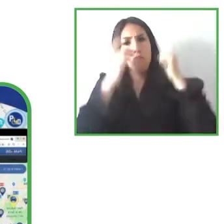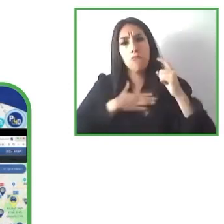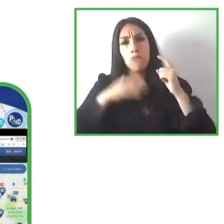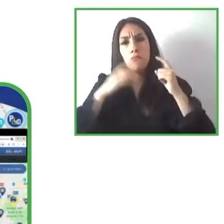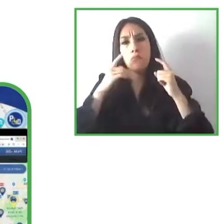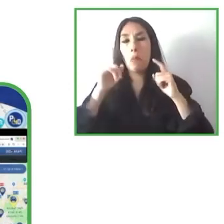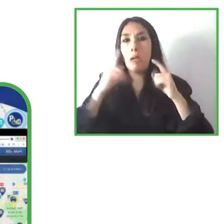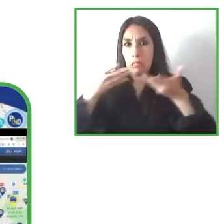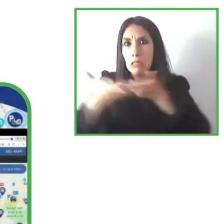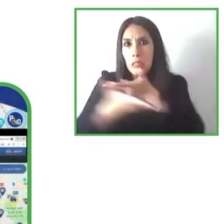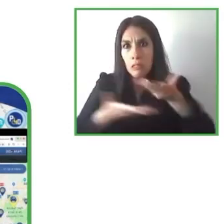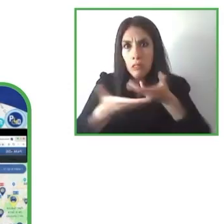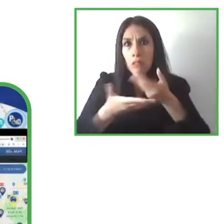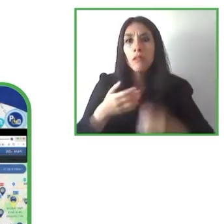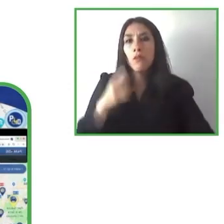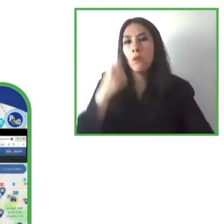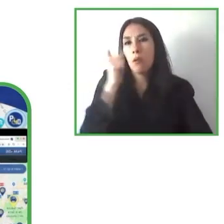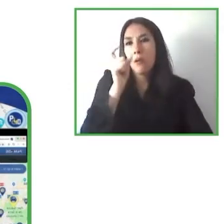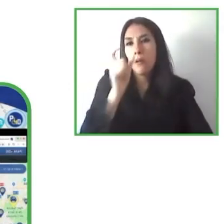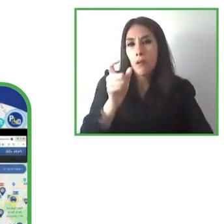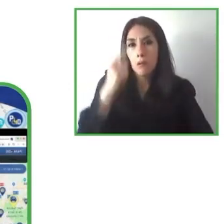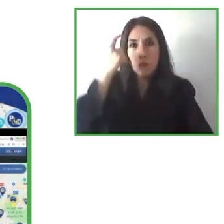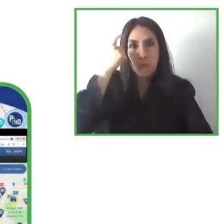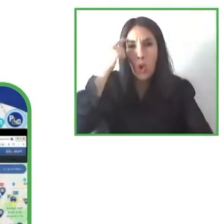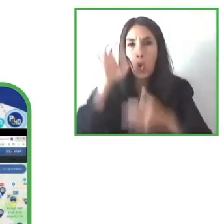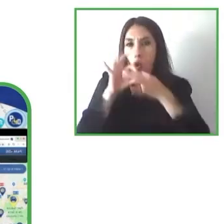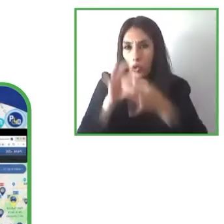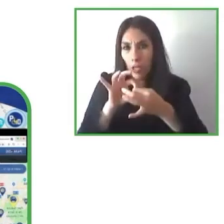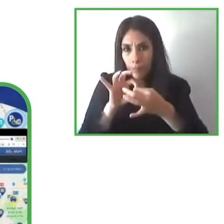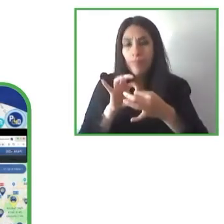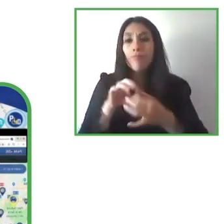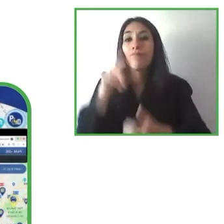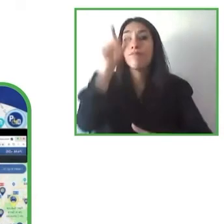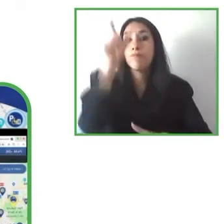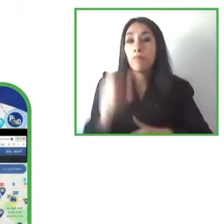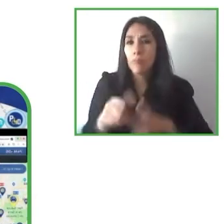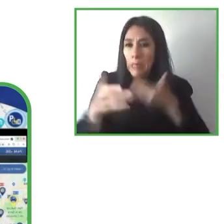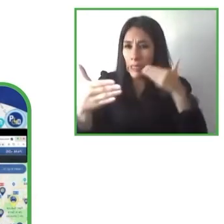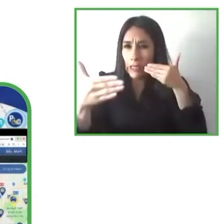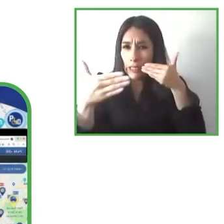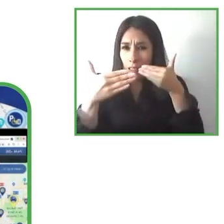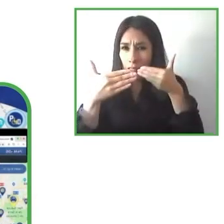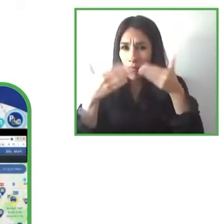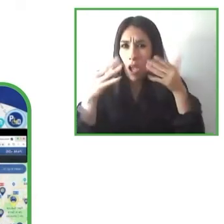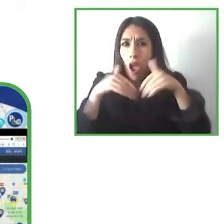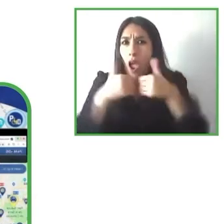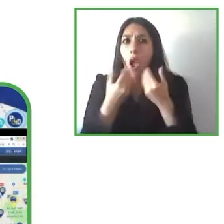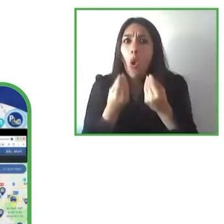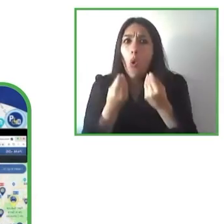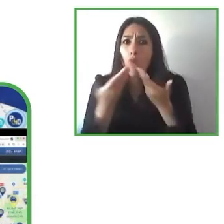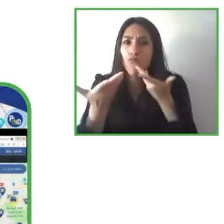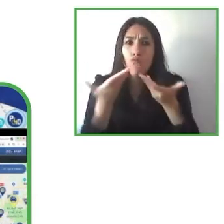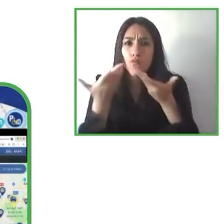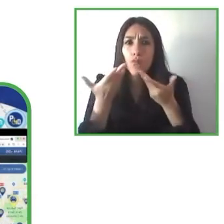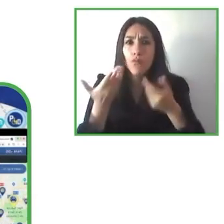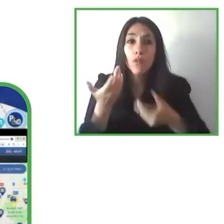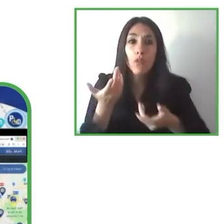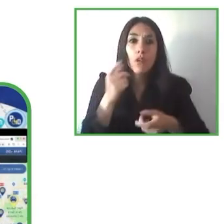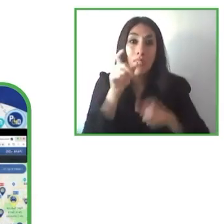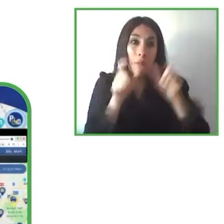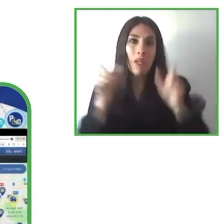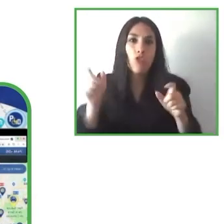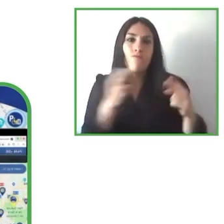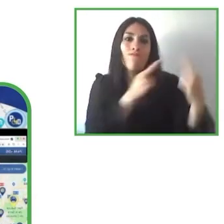about the awareness the consciousness of how to involve people how to talk to people